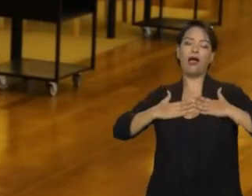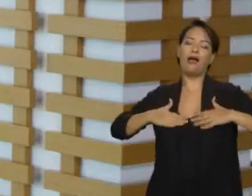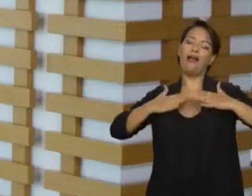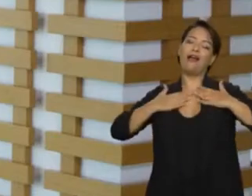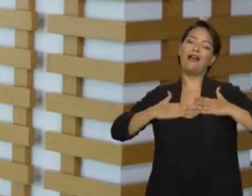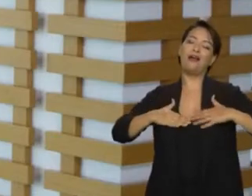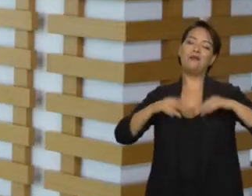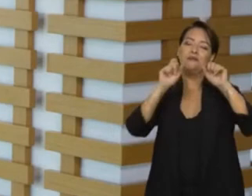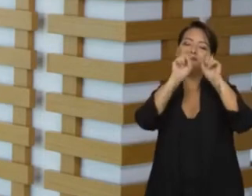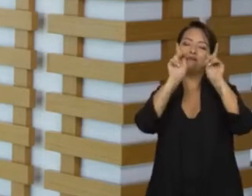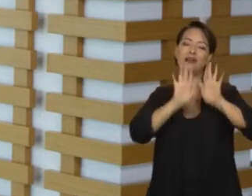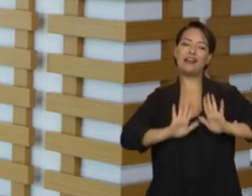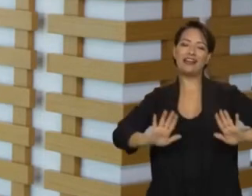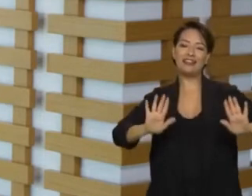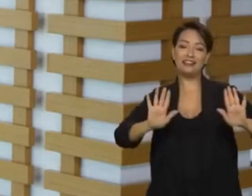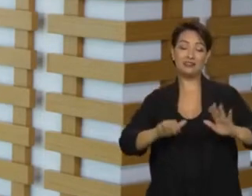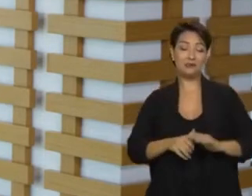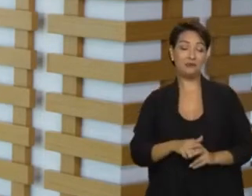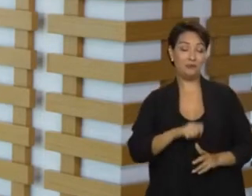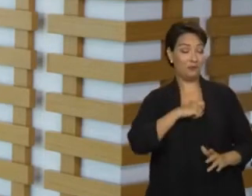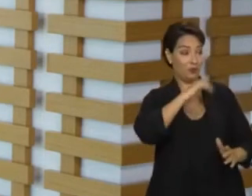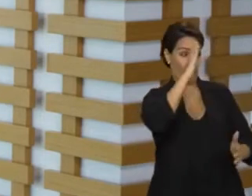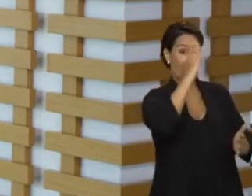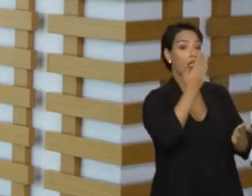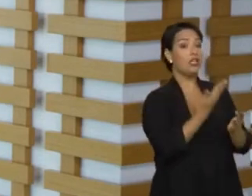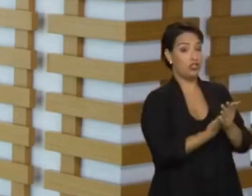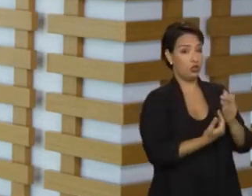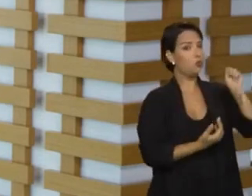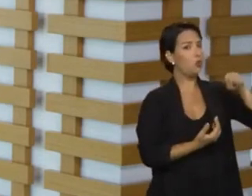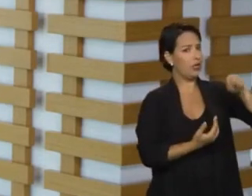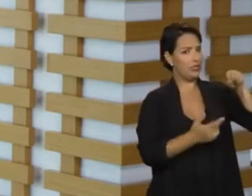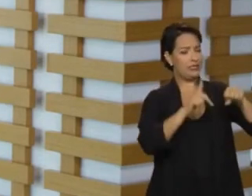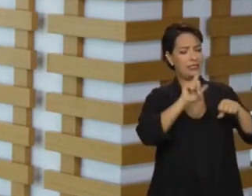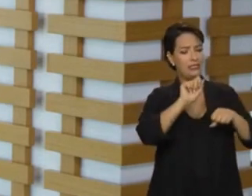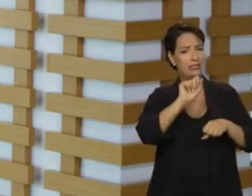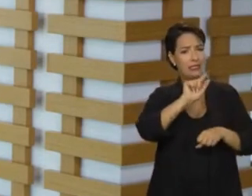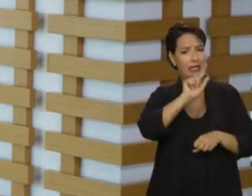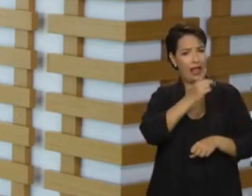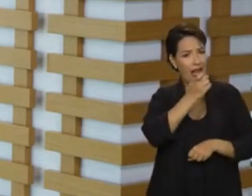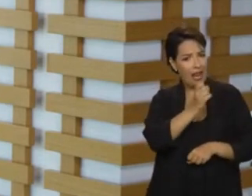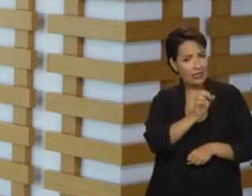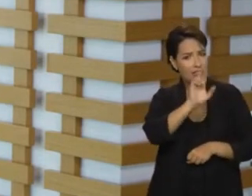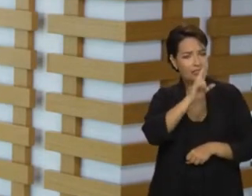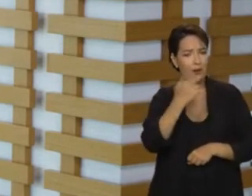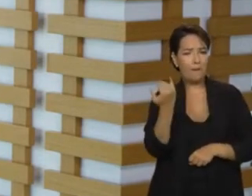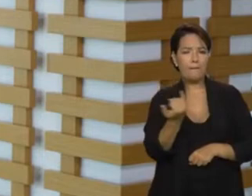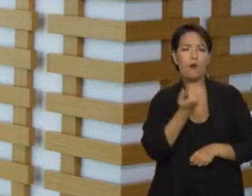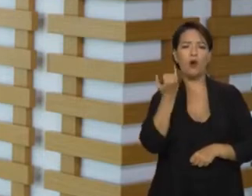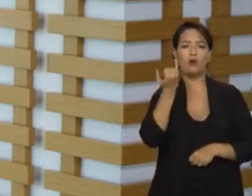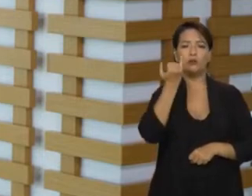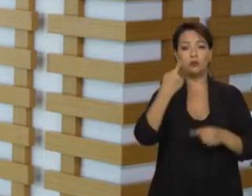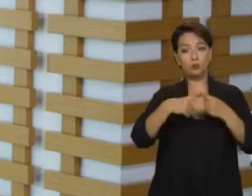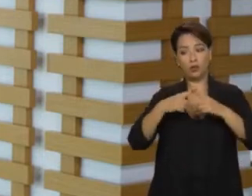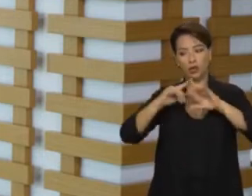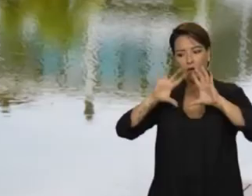I believe that leisure is very important for the social sphere because of the sense of collectivity.